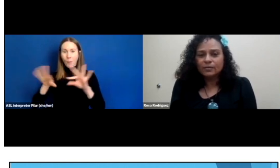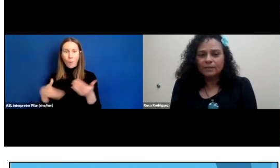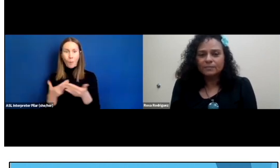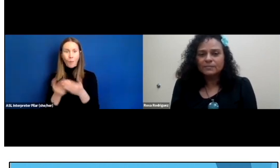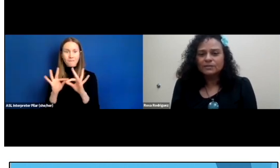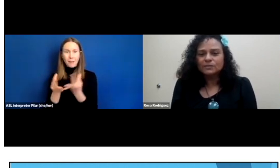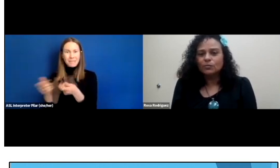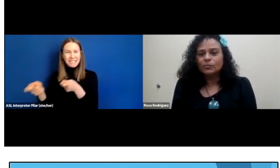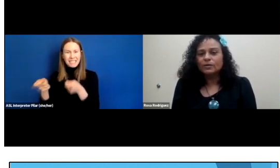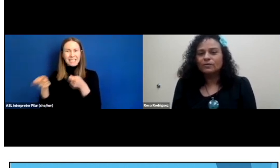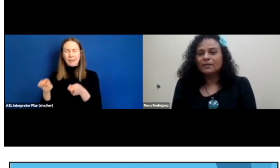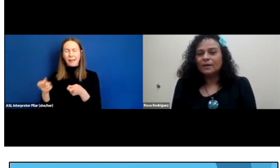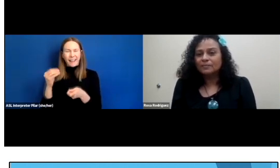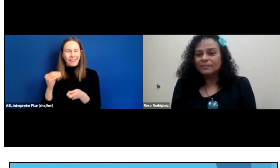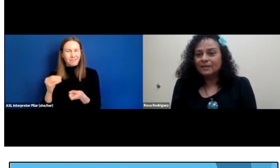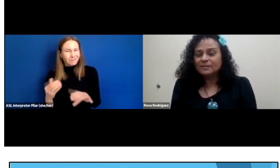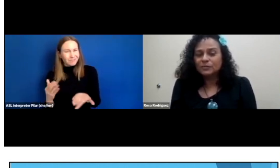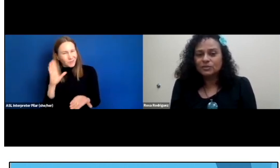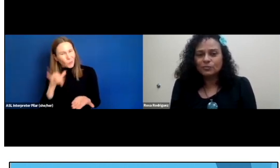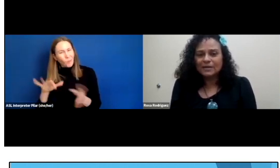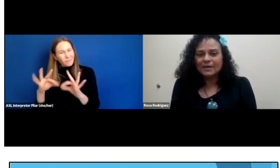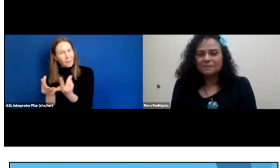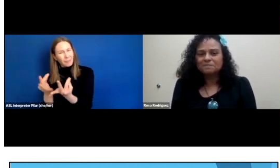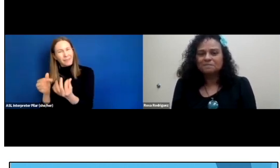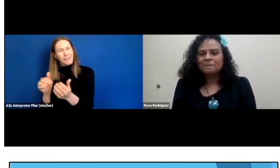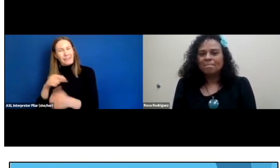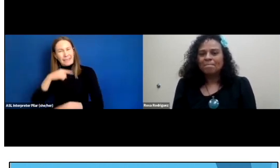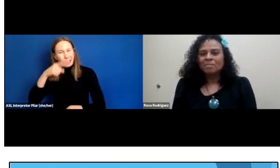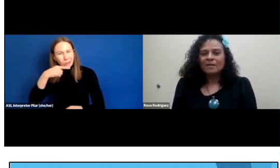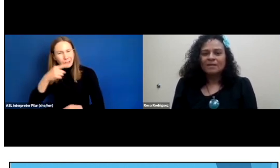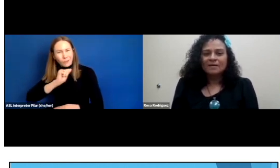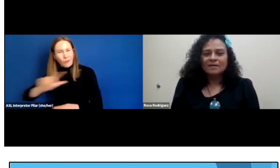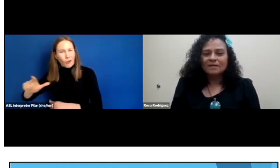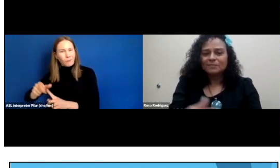with them so we go to them as much as we can.